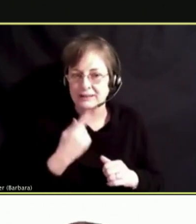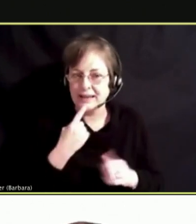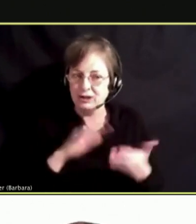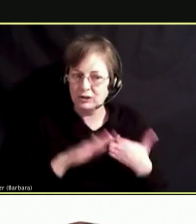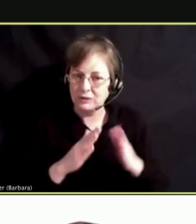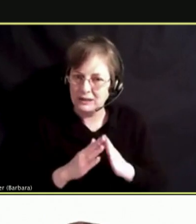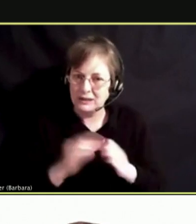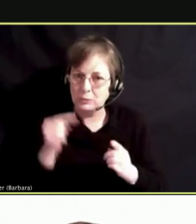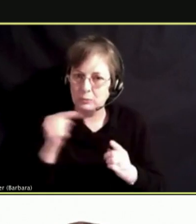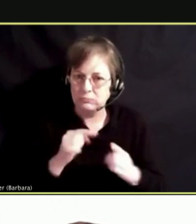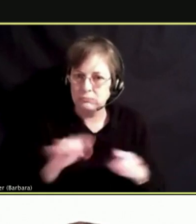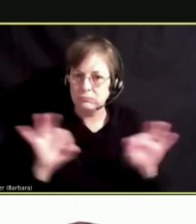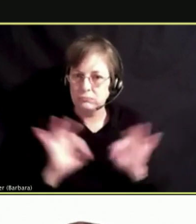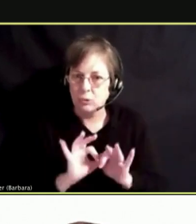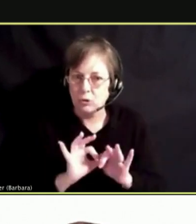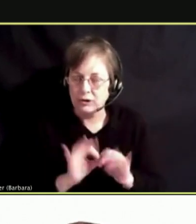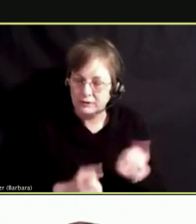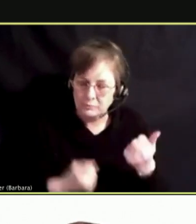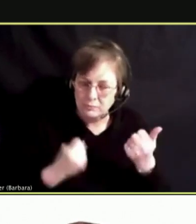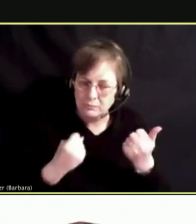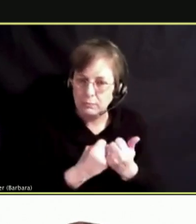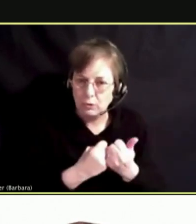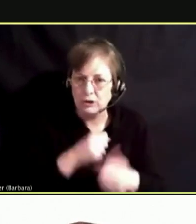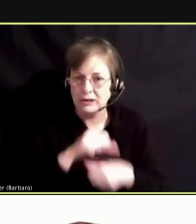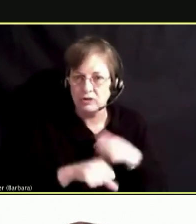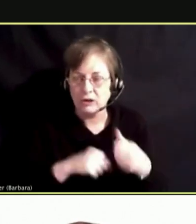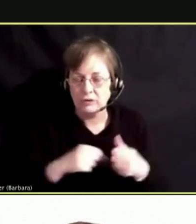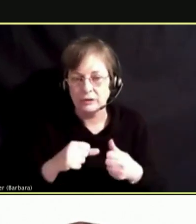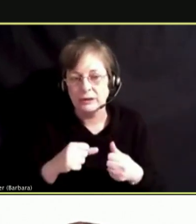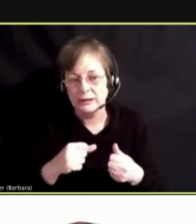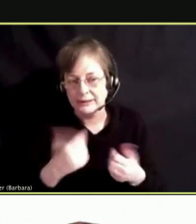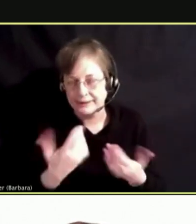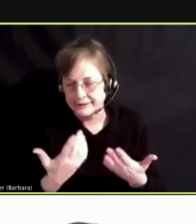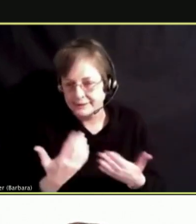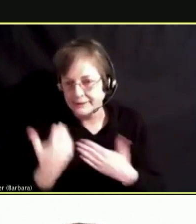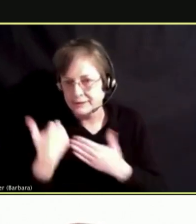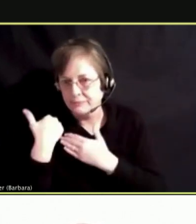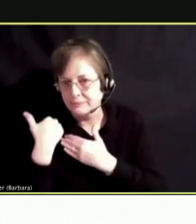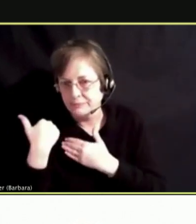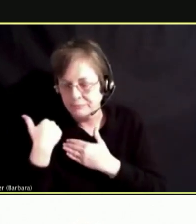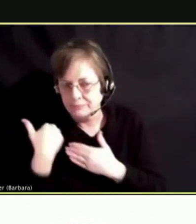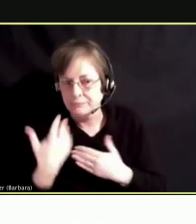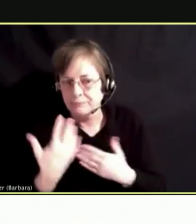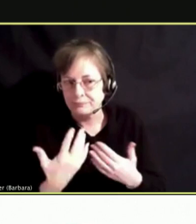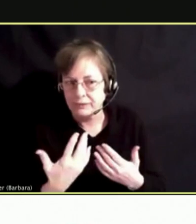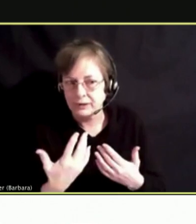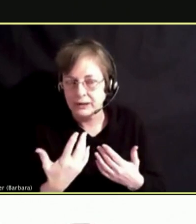LIFTING EACH OTHER UP, HOLDING EACH OTHER ACCOUNTABLE, CALLING EACH OTHER OUT AND REALLY